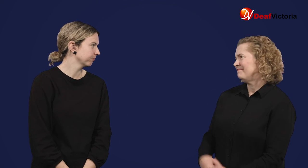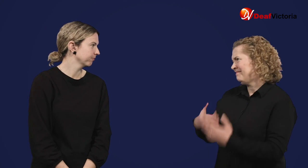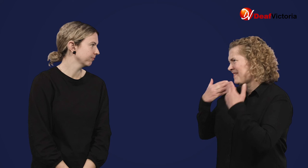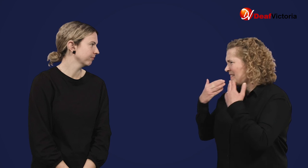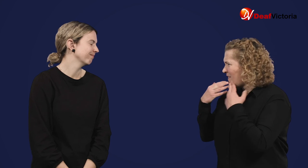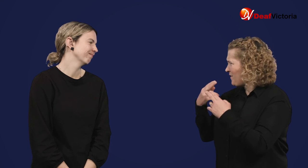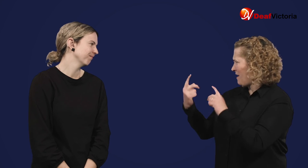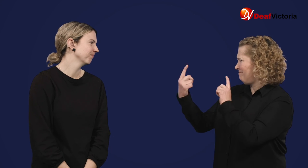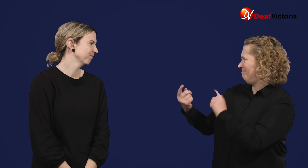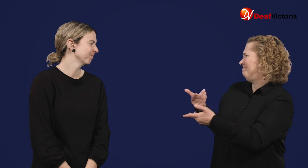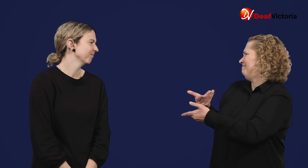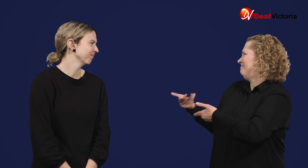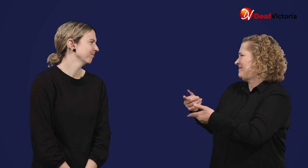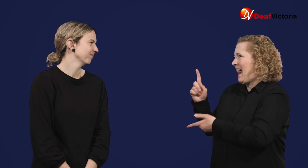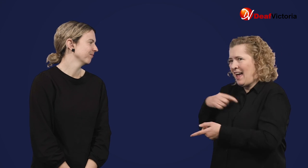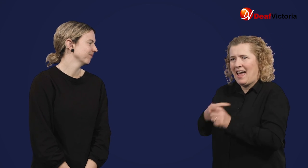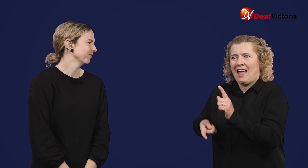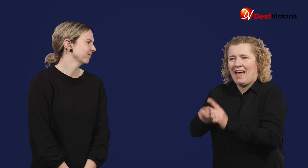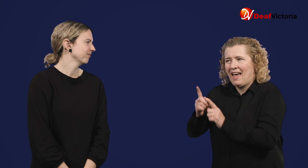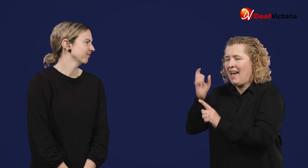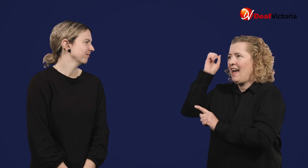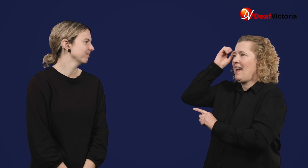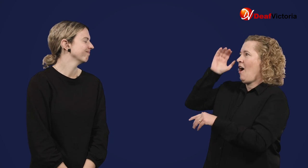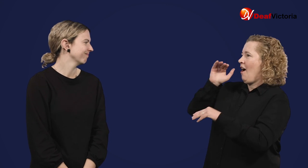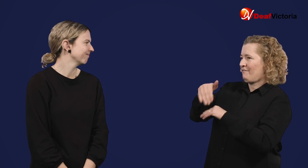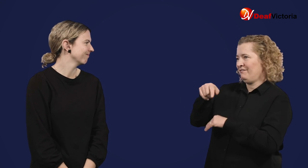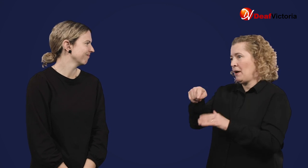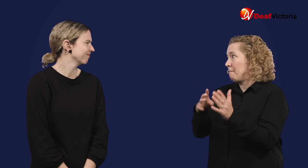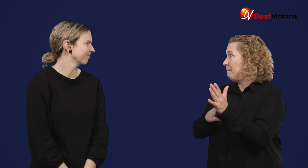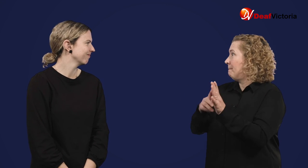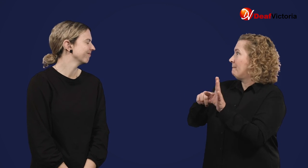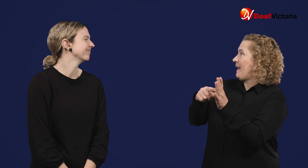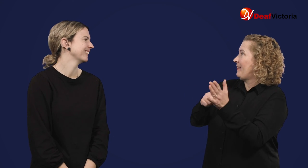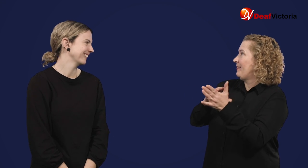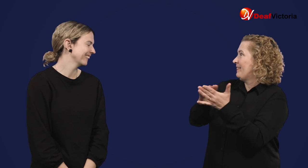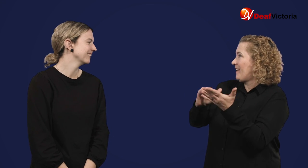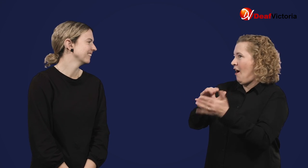Ok, thank you for going through some of the myths around the COVID-19 vaccine with me.